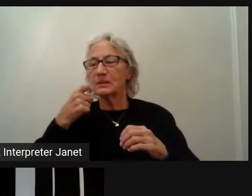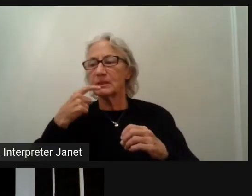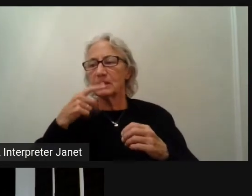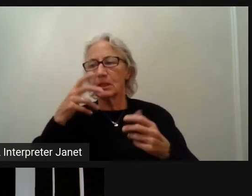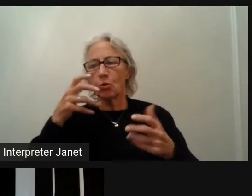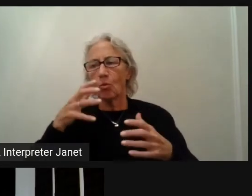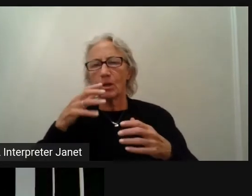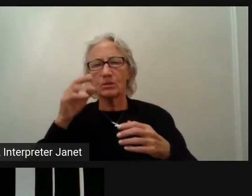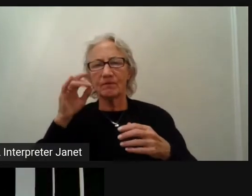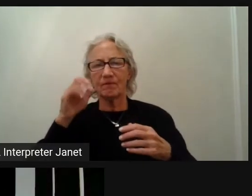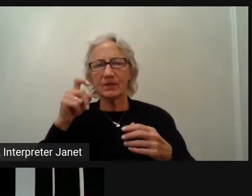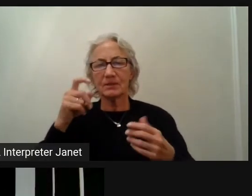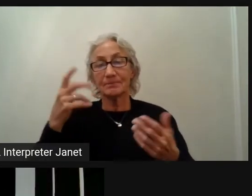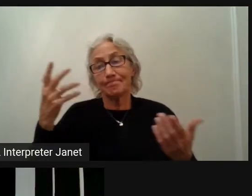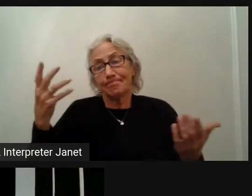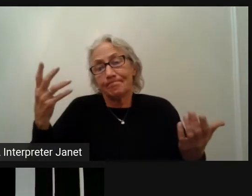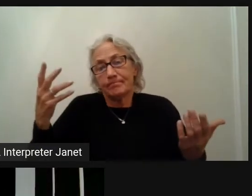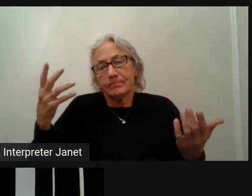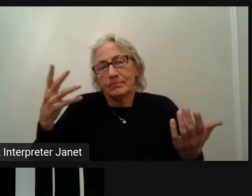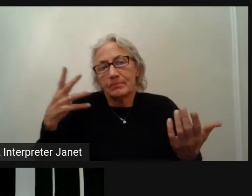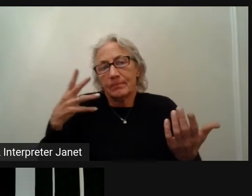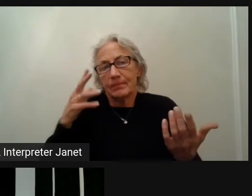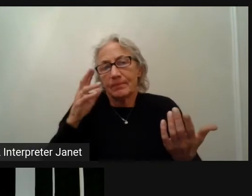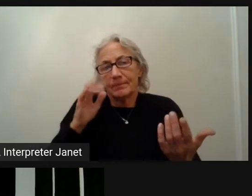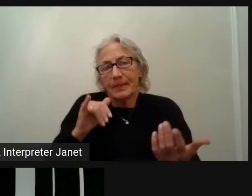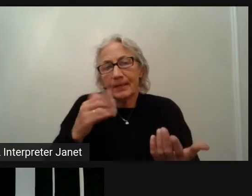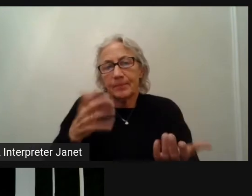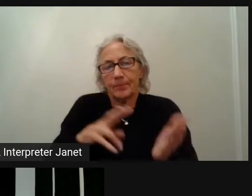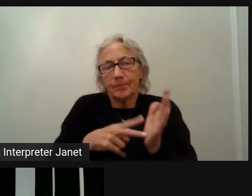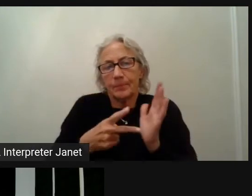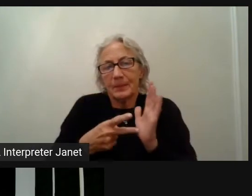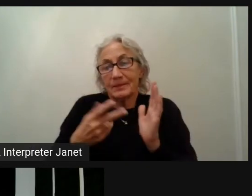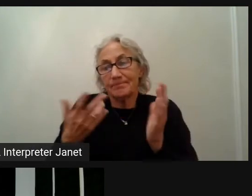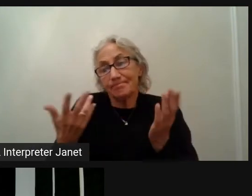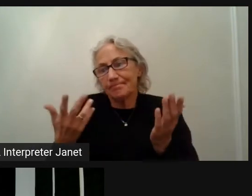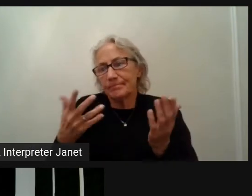It's just a sign that, okay, it's a bad plugin. Sorry, I don't want to use you.